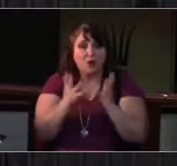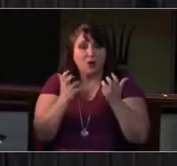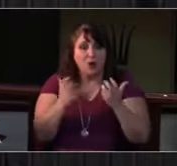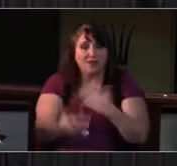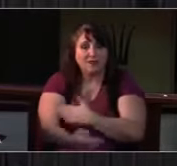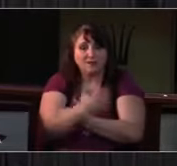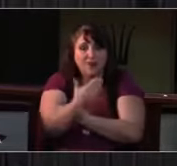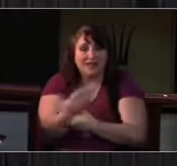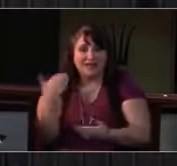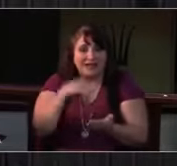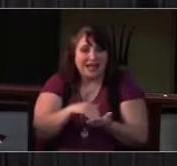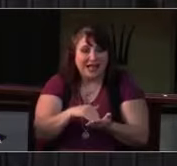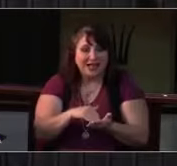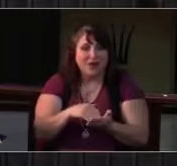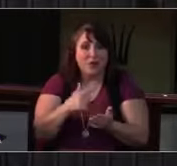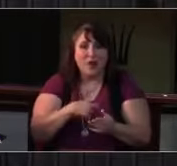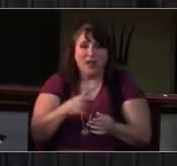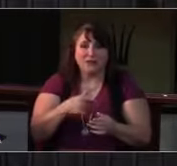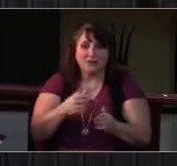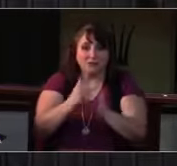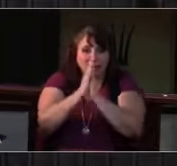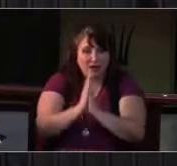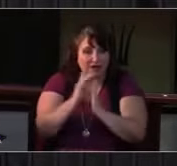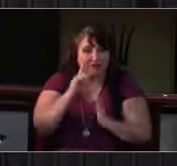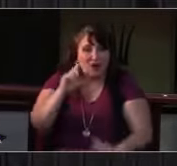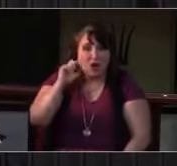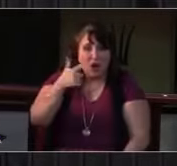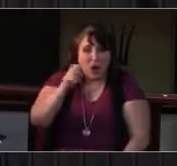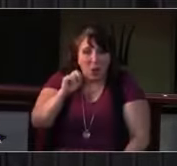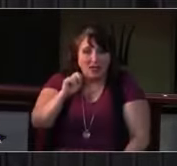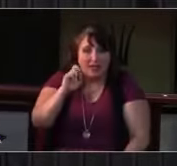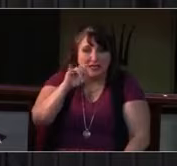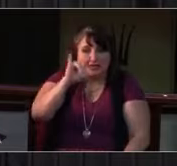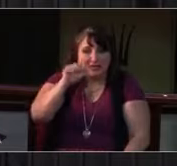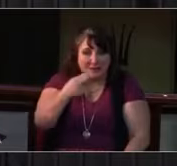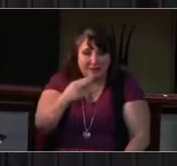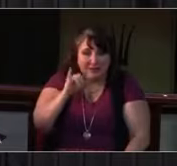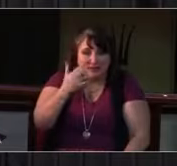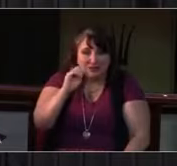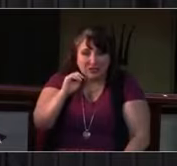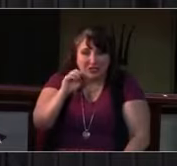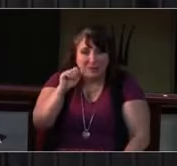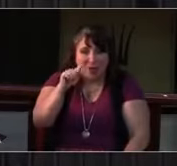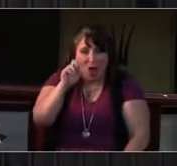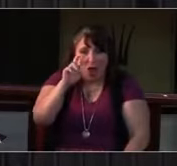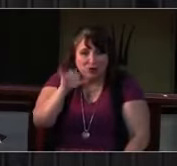Sandra Henry, Sandy lifts up prayers of Thanksgiving for her daughters and mother on this Mother's Day